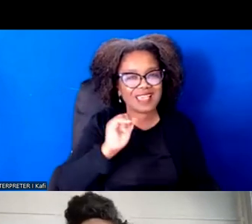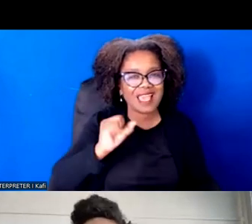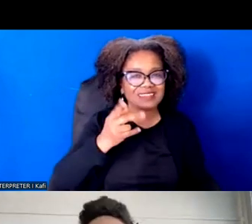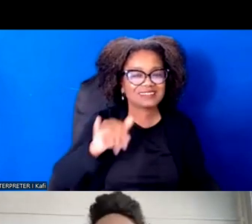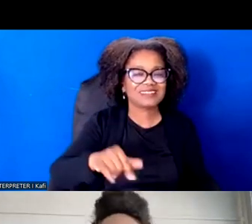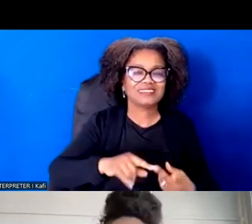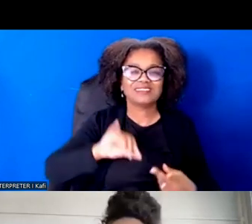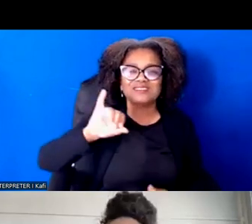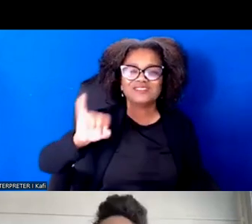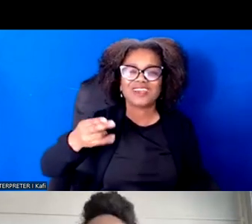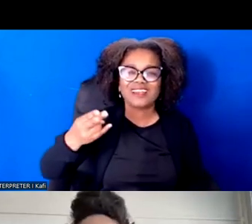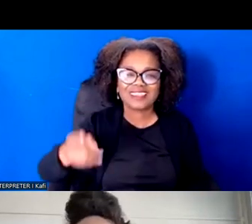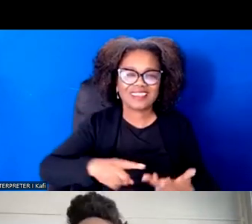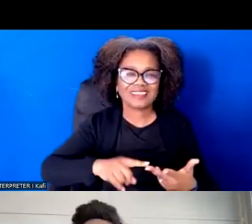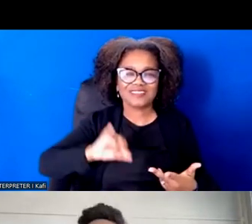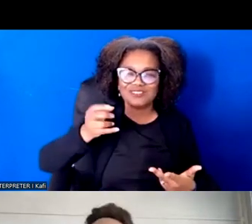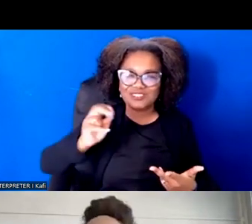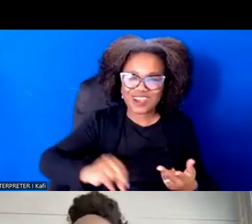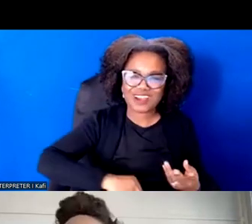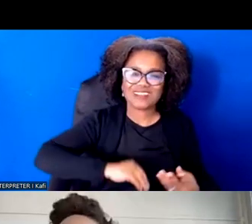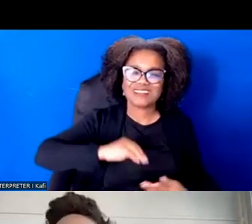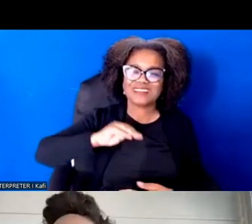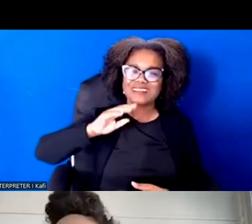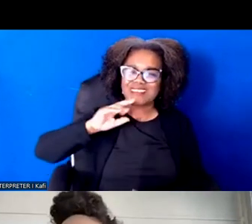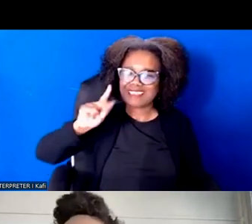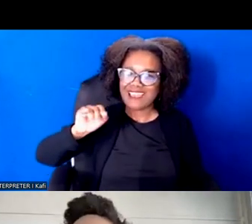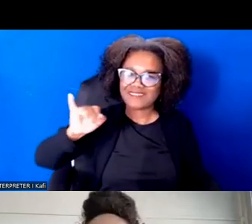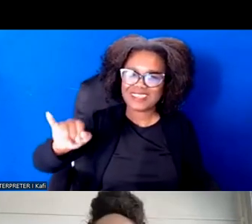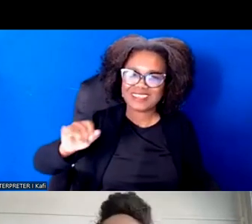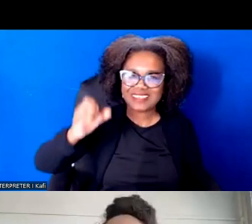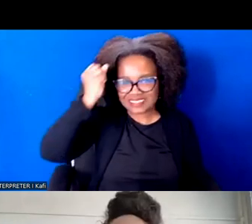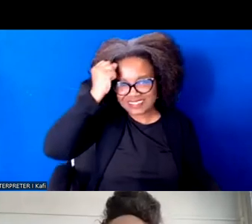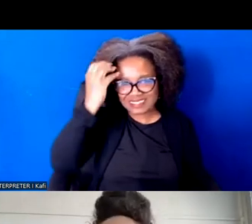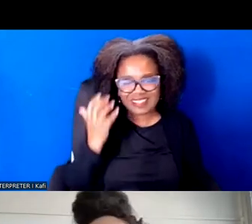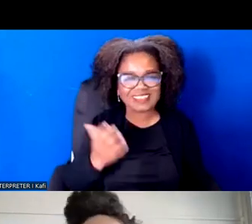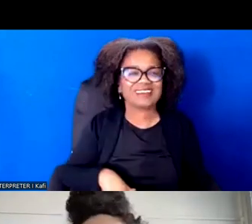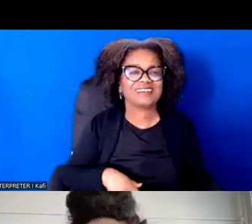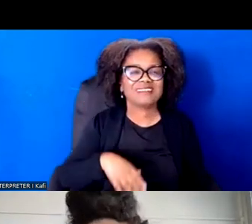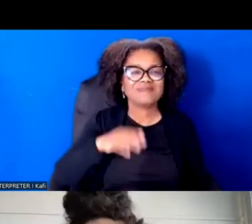to coffee, to Selena, to Mylanah , to Evan, to Eli and Manuel.